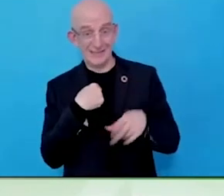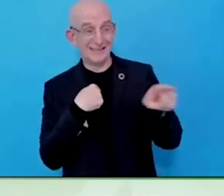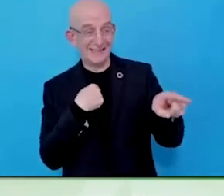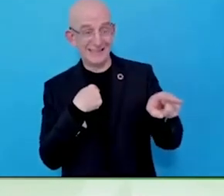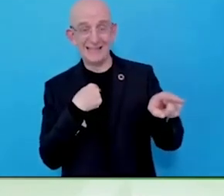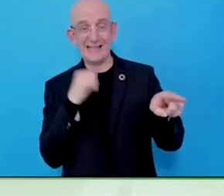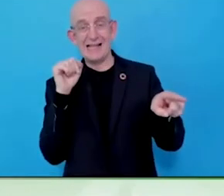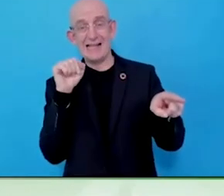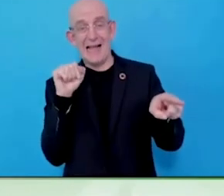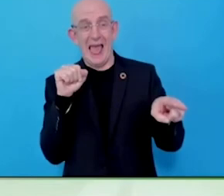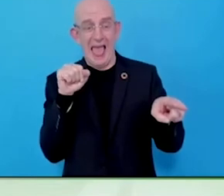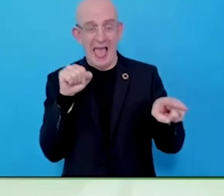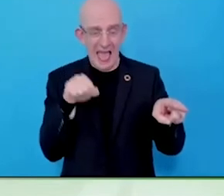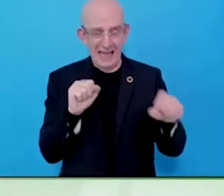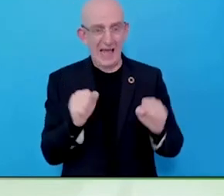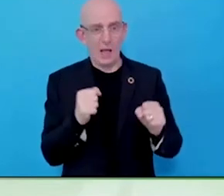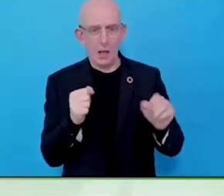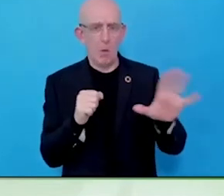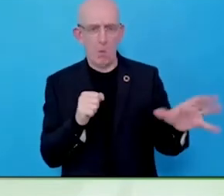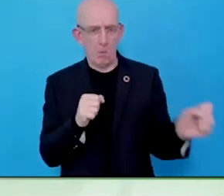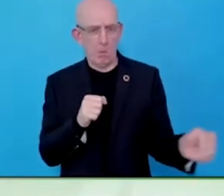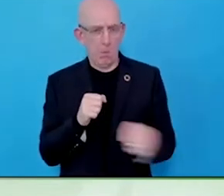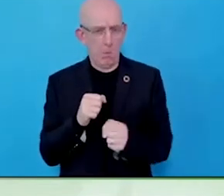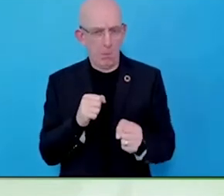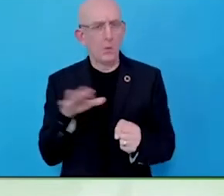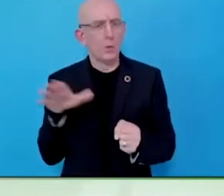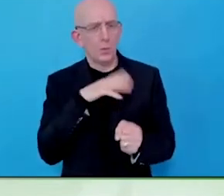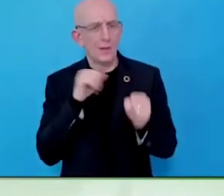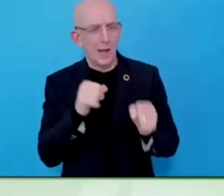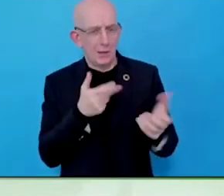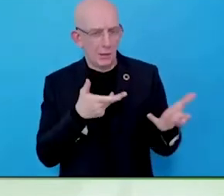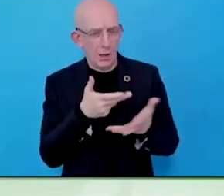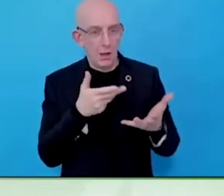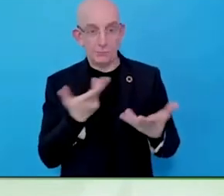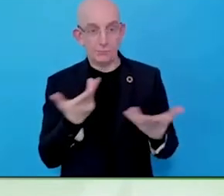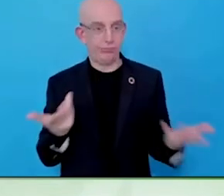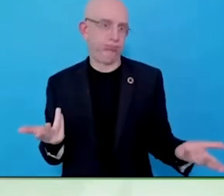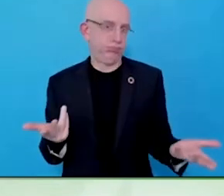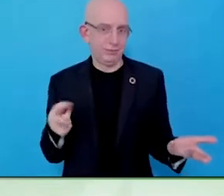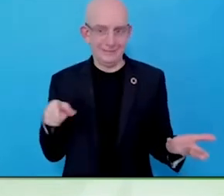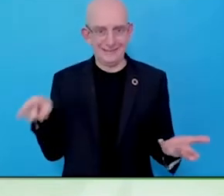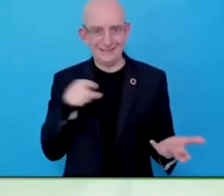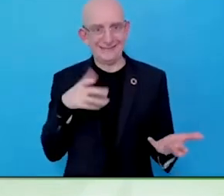Speaking of customer, one of the things that has frustrated me over